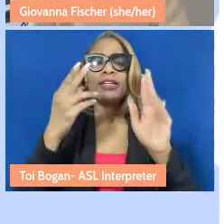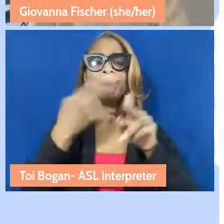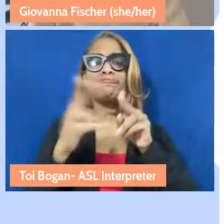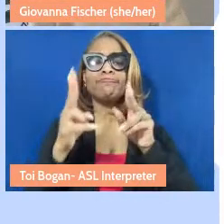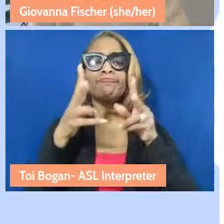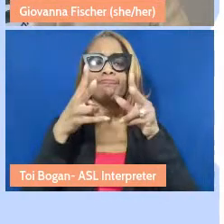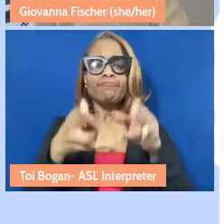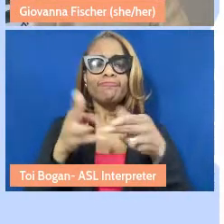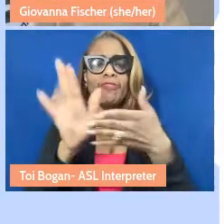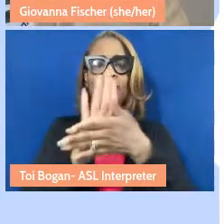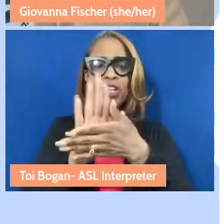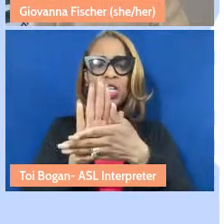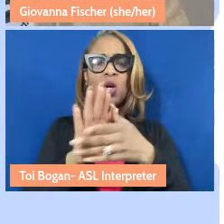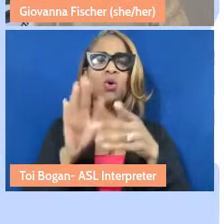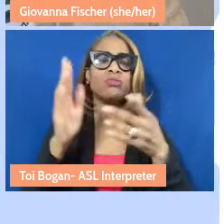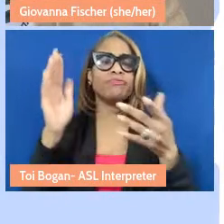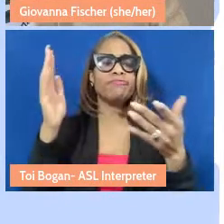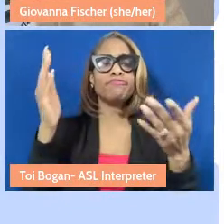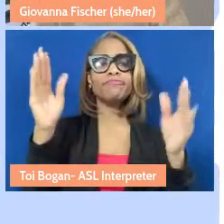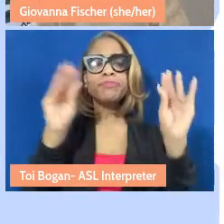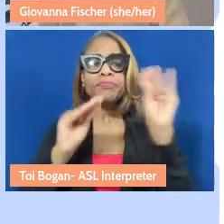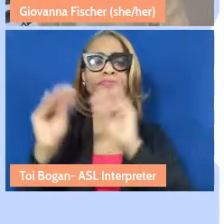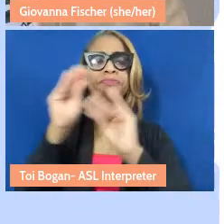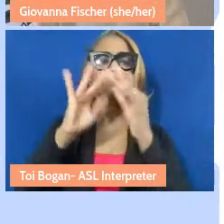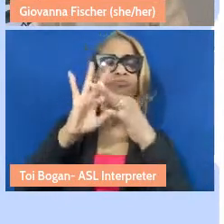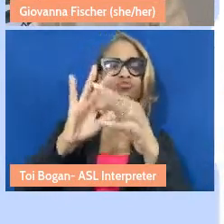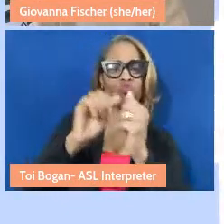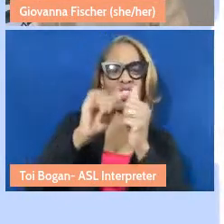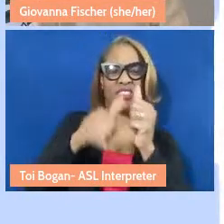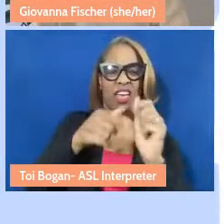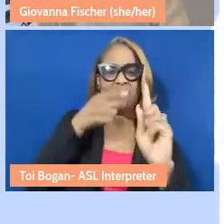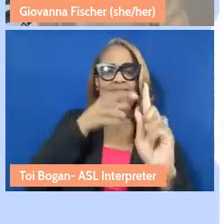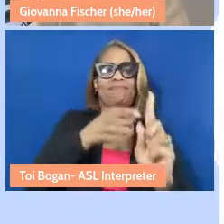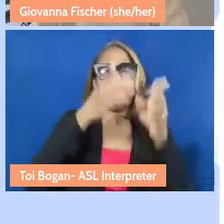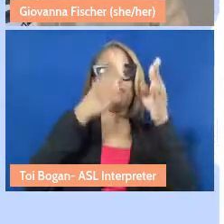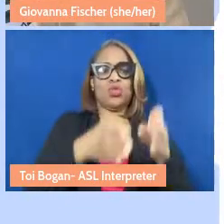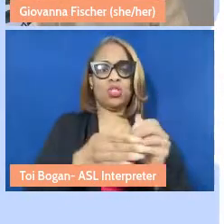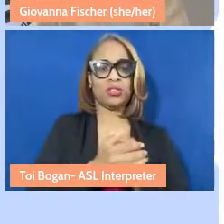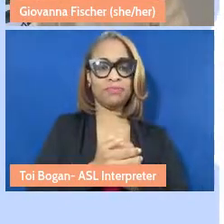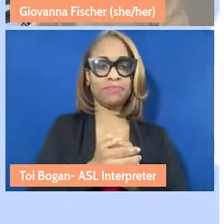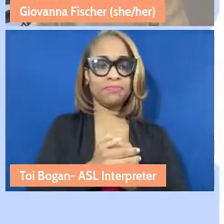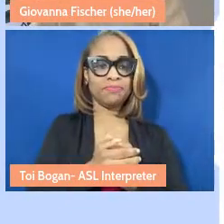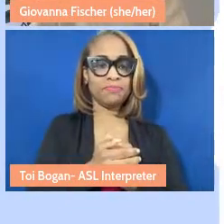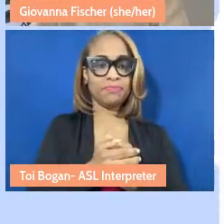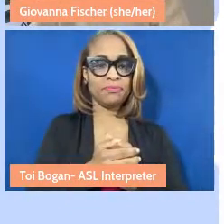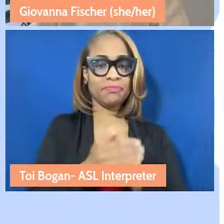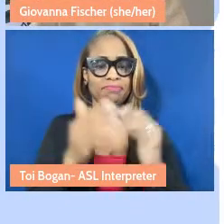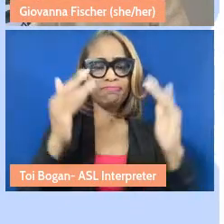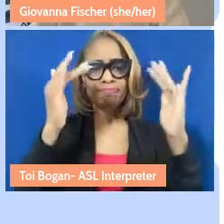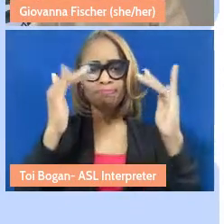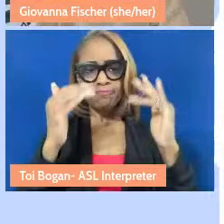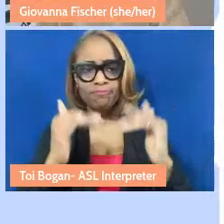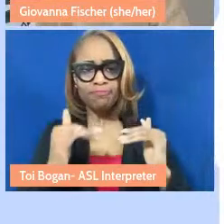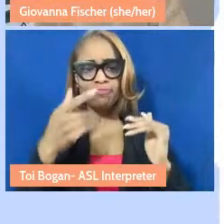to the animations that are connected to the video. Here is where all of our profile is. And I'm